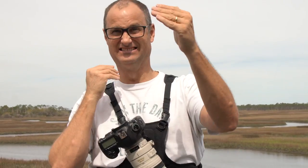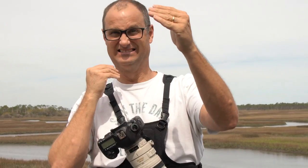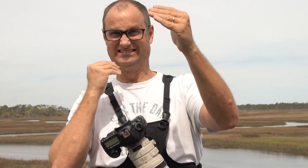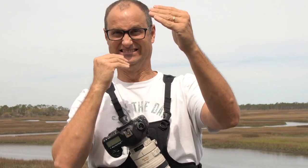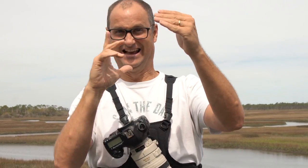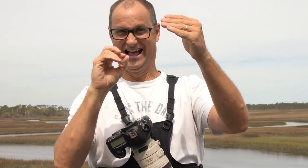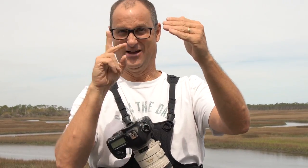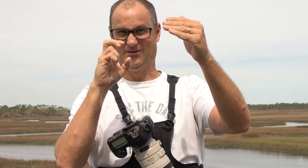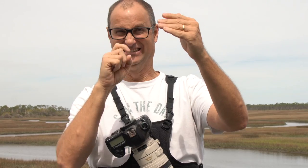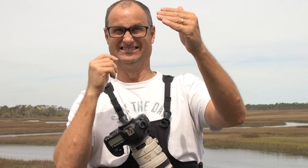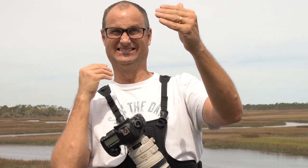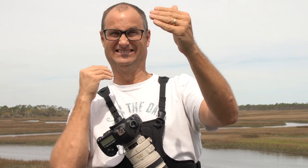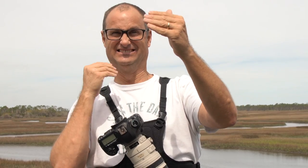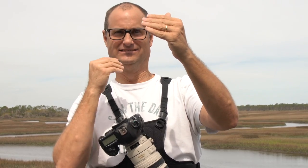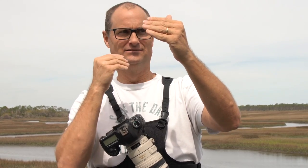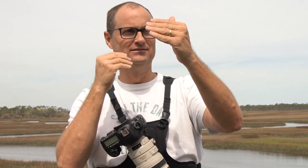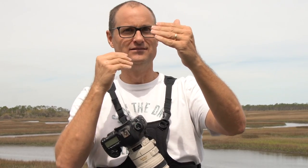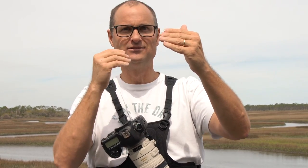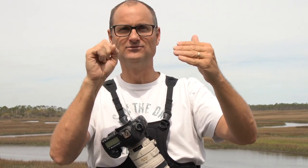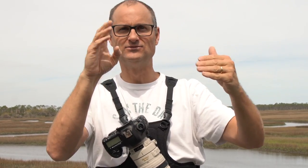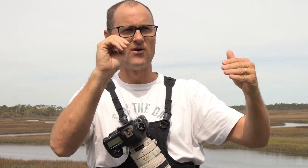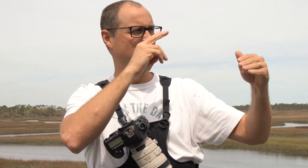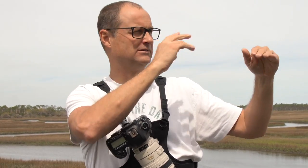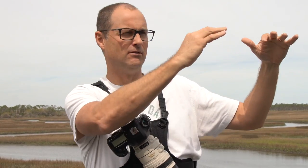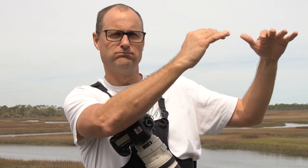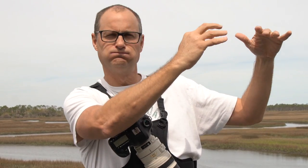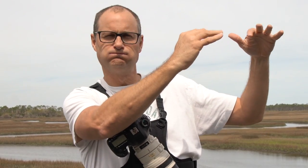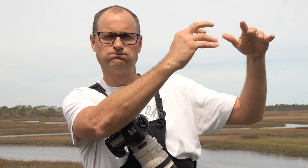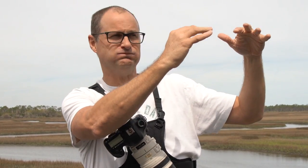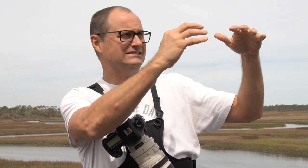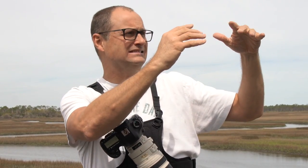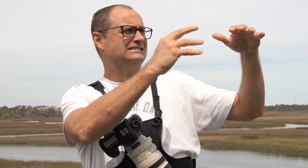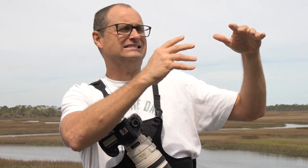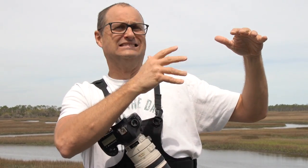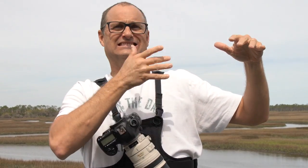We were getting there closer. Storm was on the way to our direction.